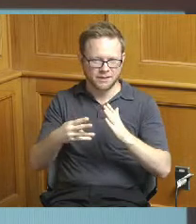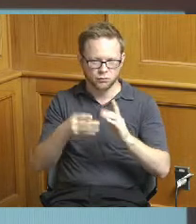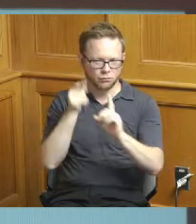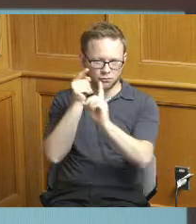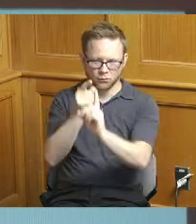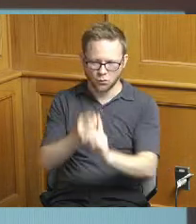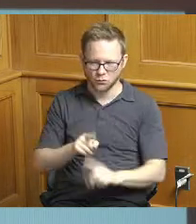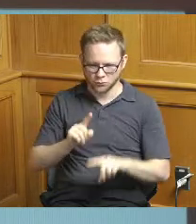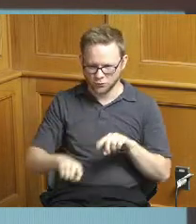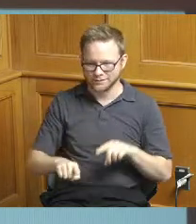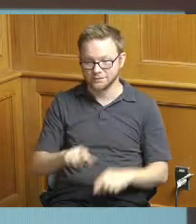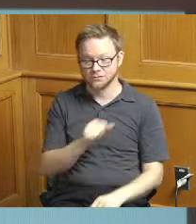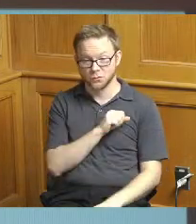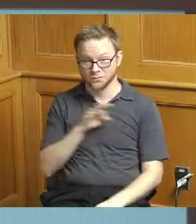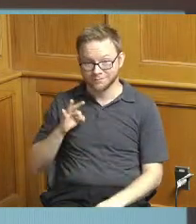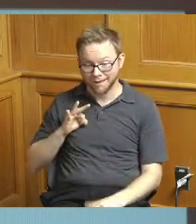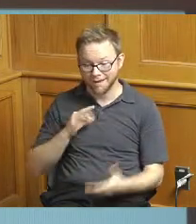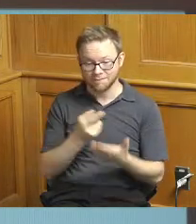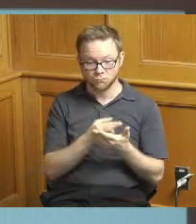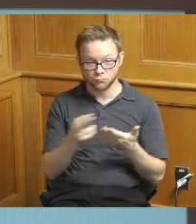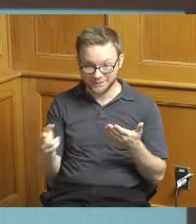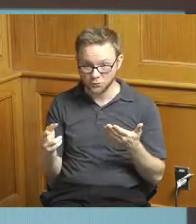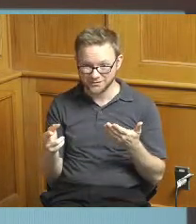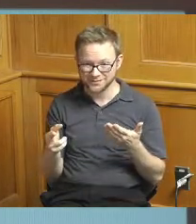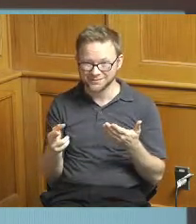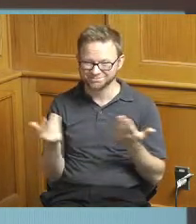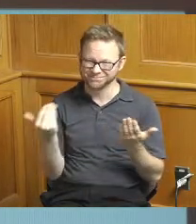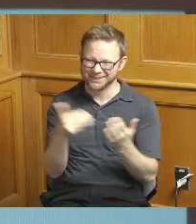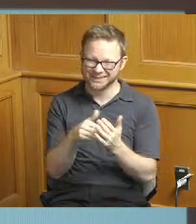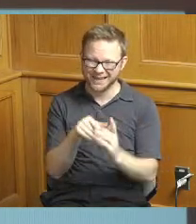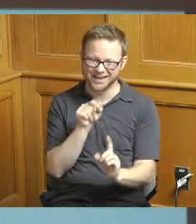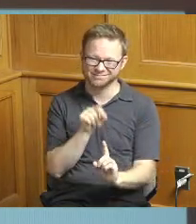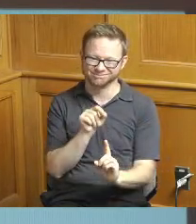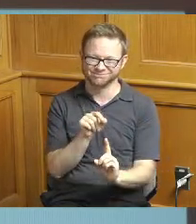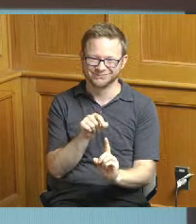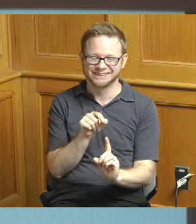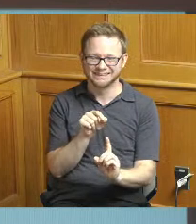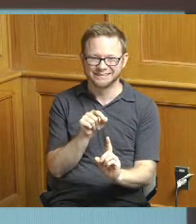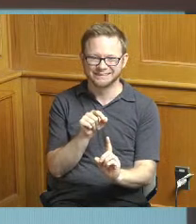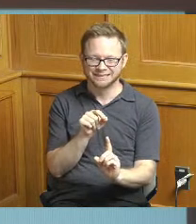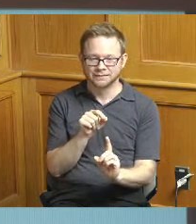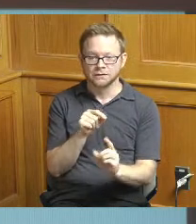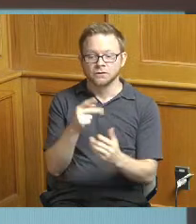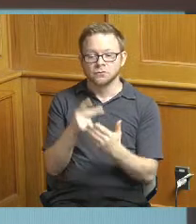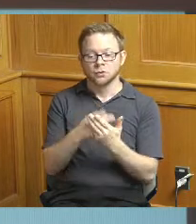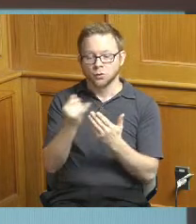talk about that again we definitely have me have project managers overworked and